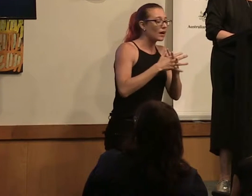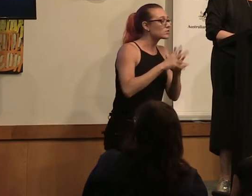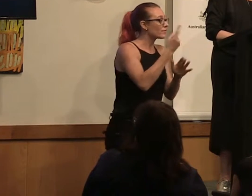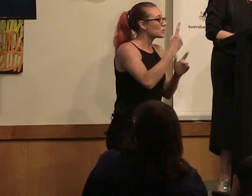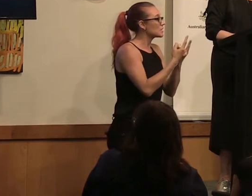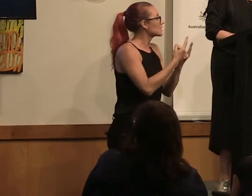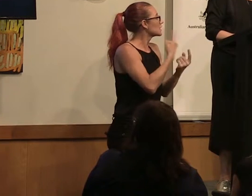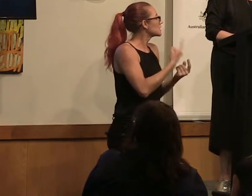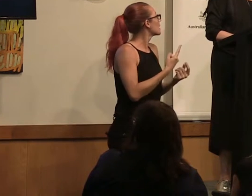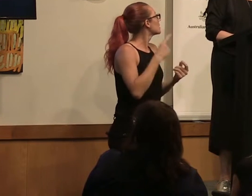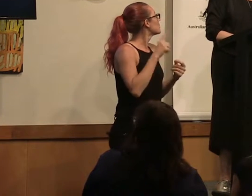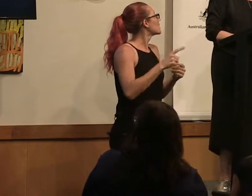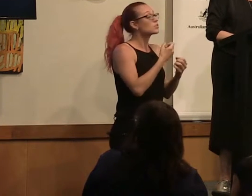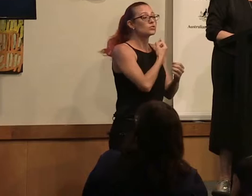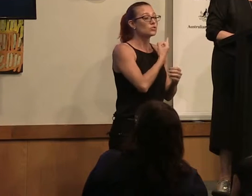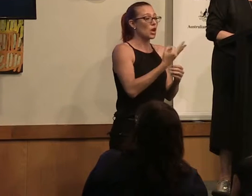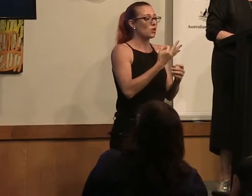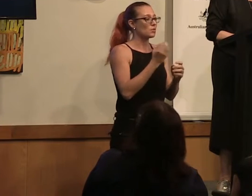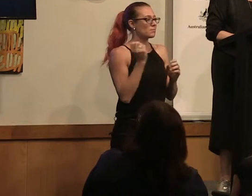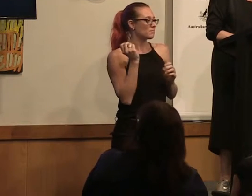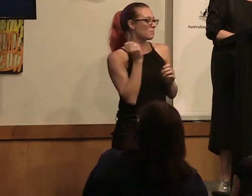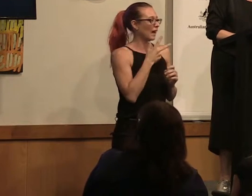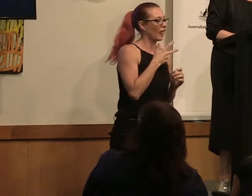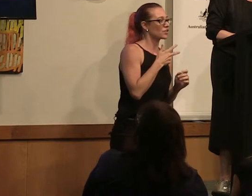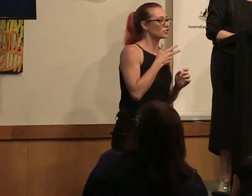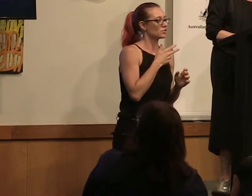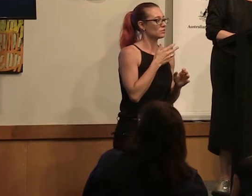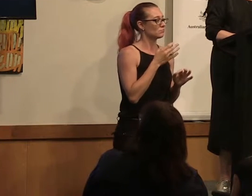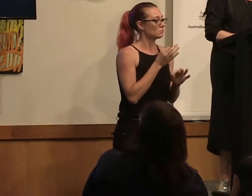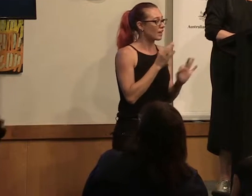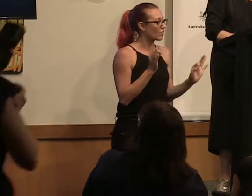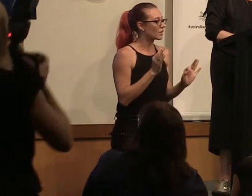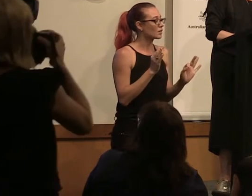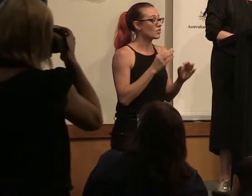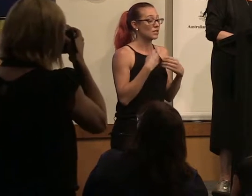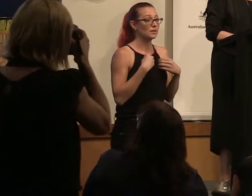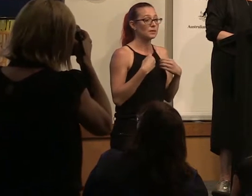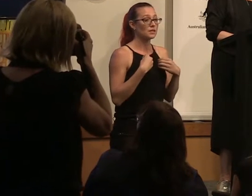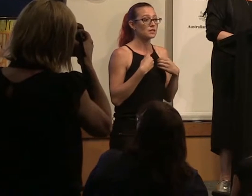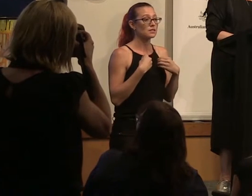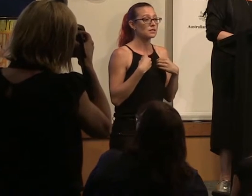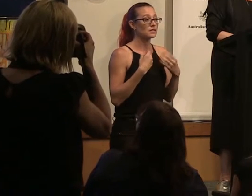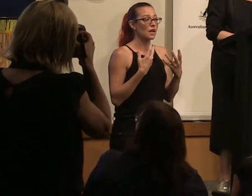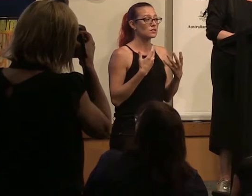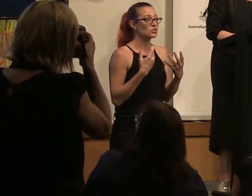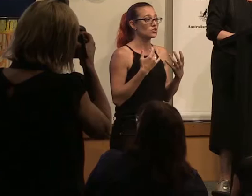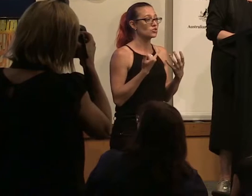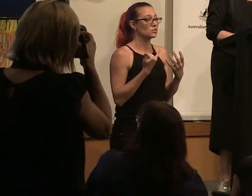is, there's been no backlash, not any. The industry is kind of just getting on with it.